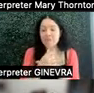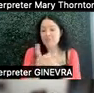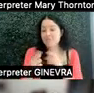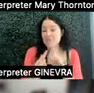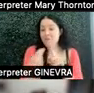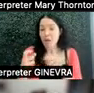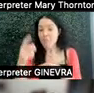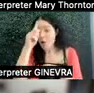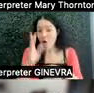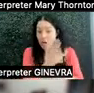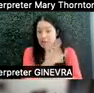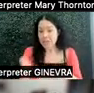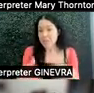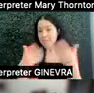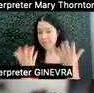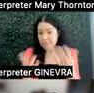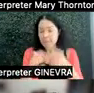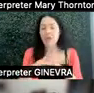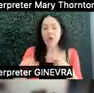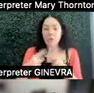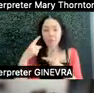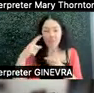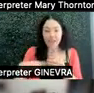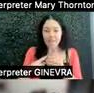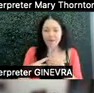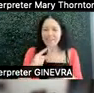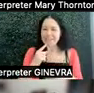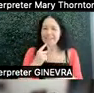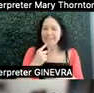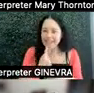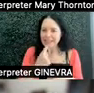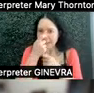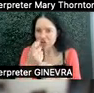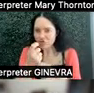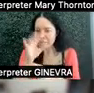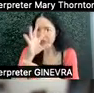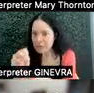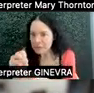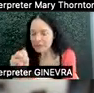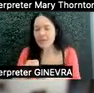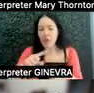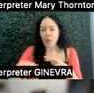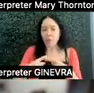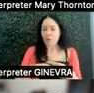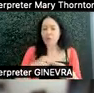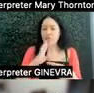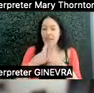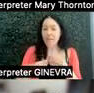So when we think about something like an intense interest-- if we are talking about my area of special interest